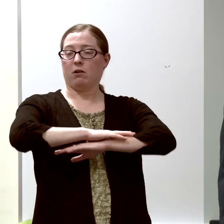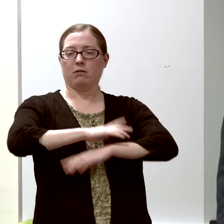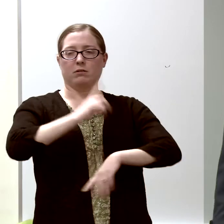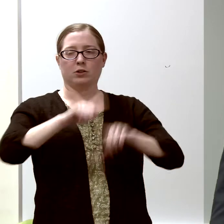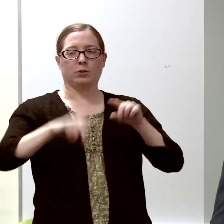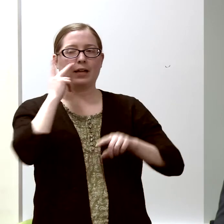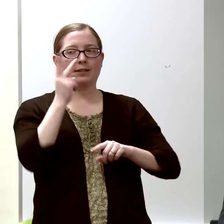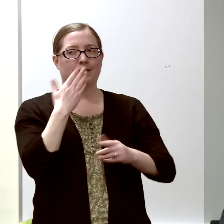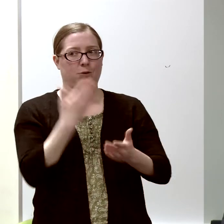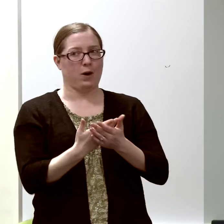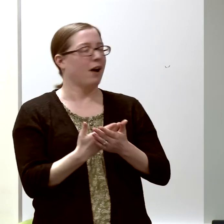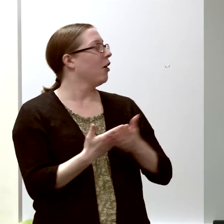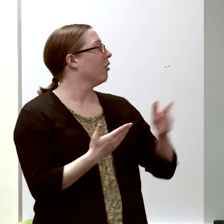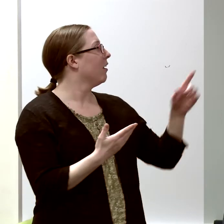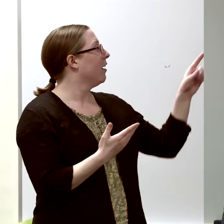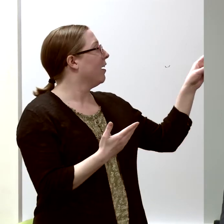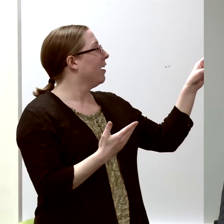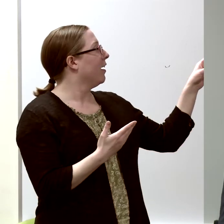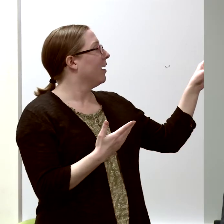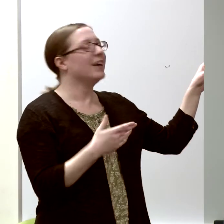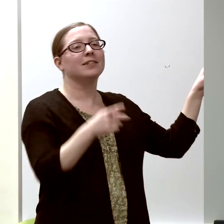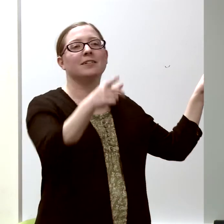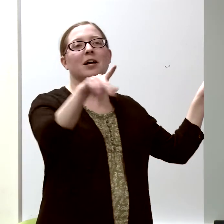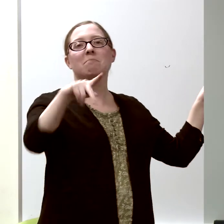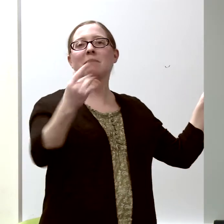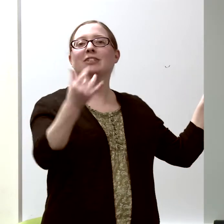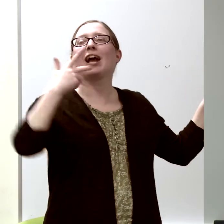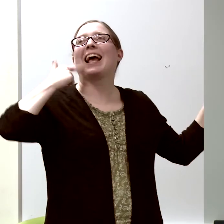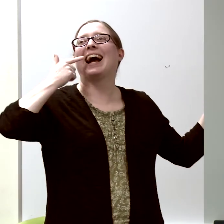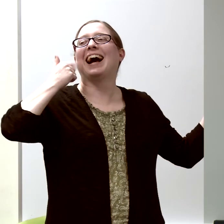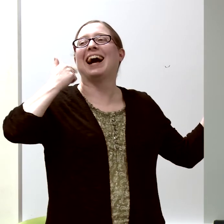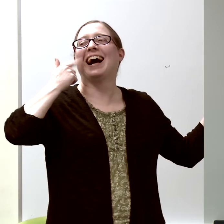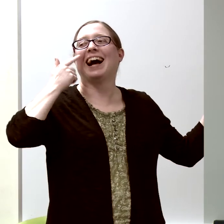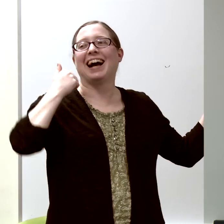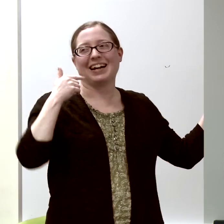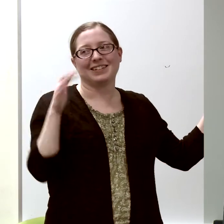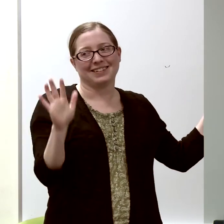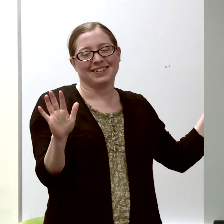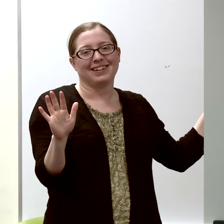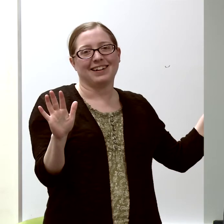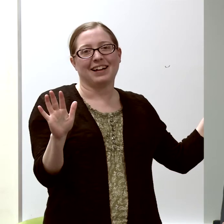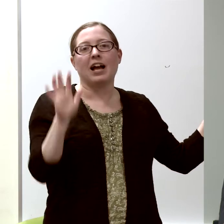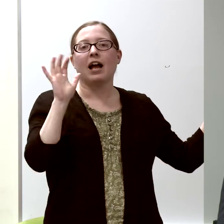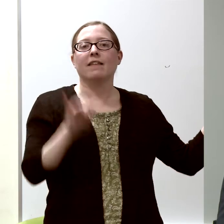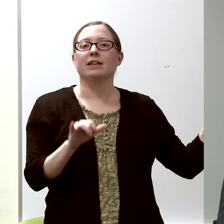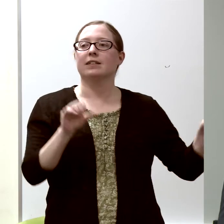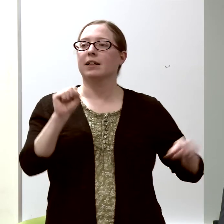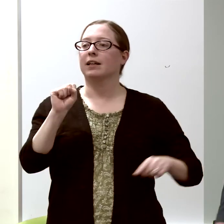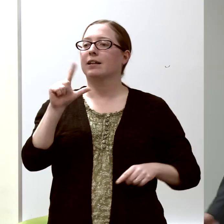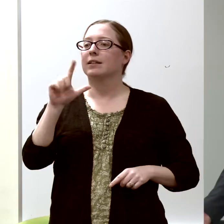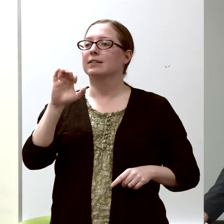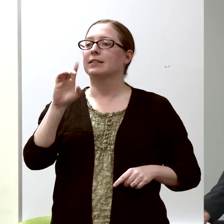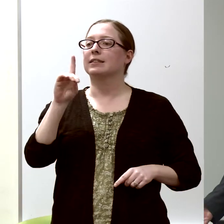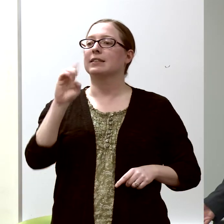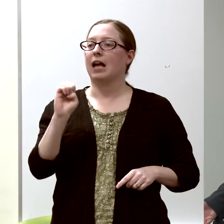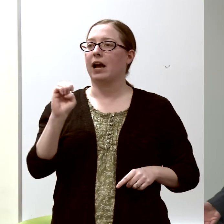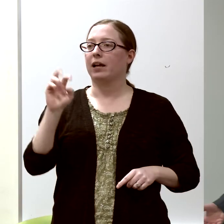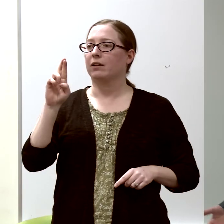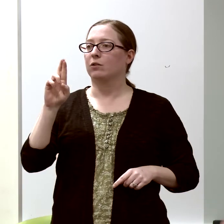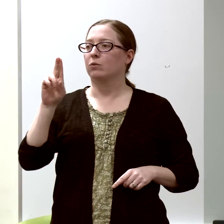that's washed out from the photograph is-- PJ's laughing-- is a slide rule,